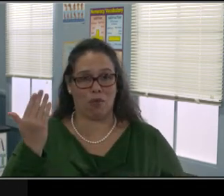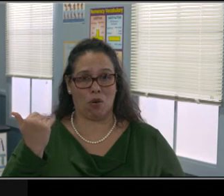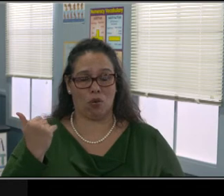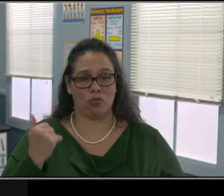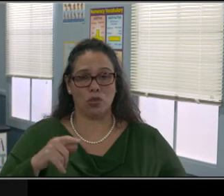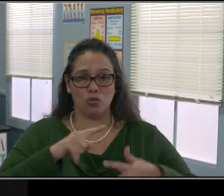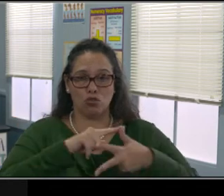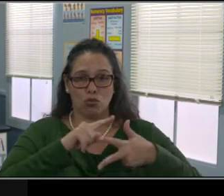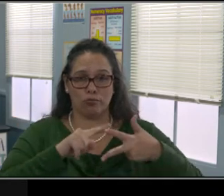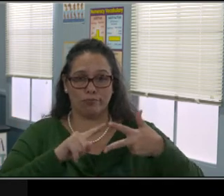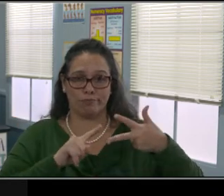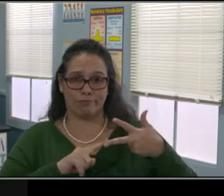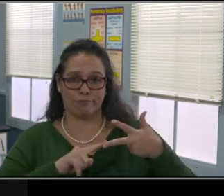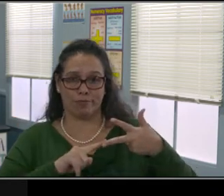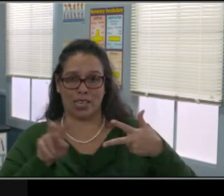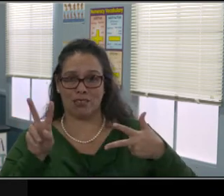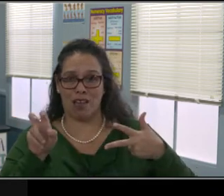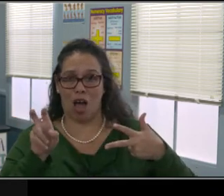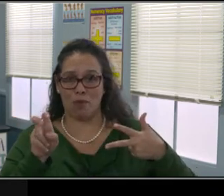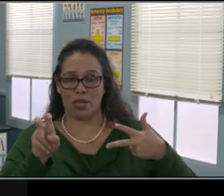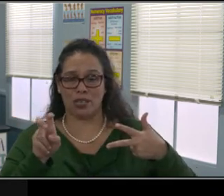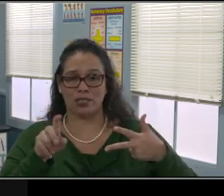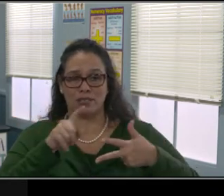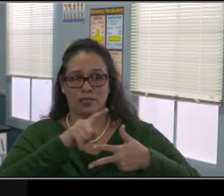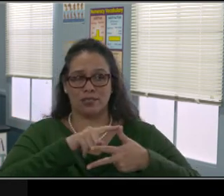used to be an athletic kid. Now he's a video game kid.